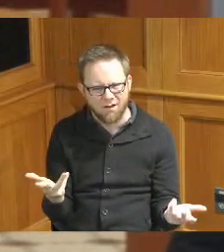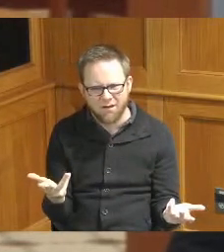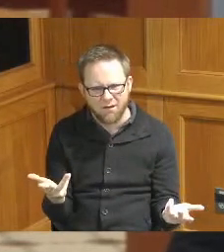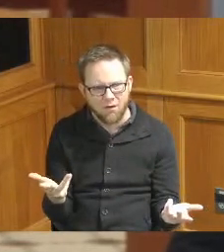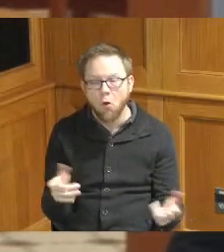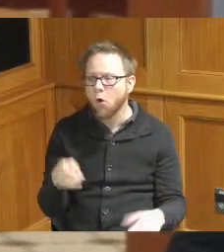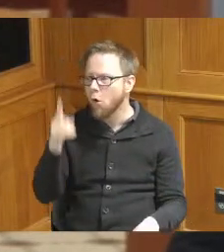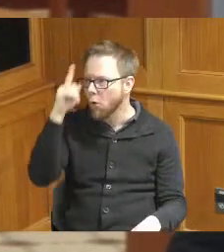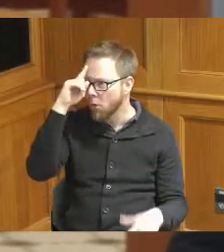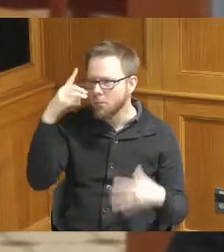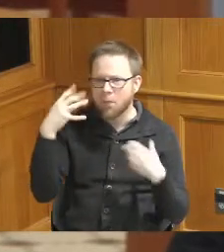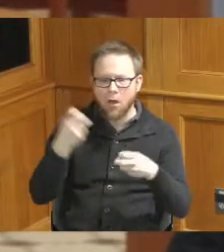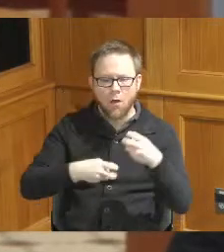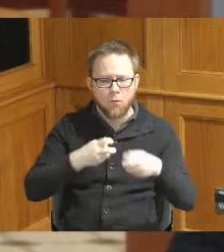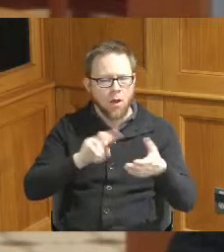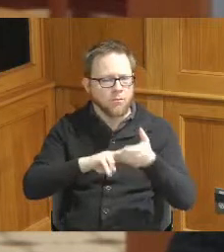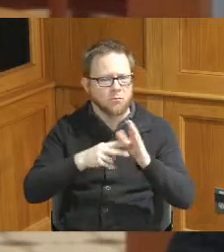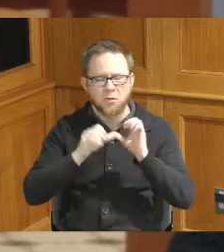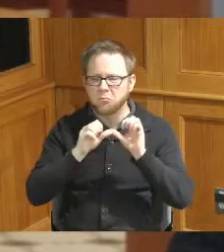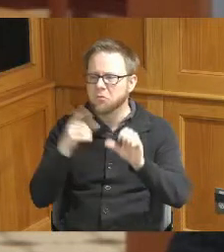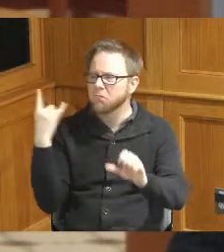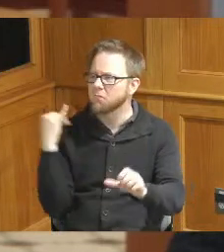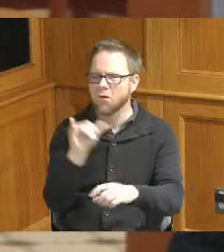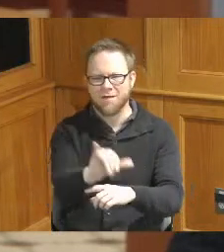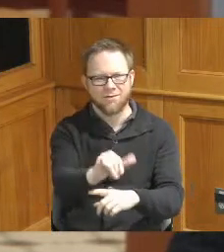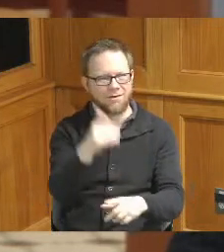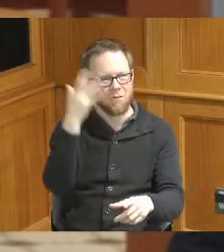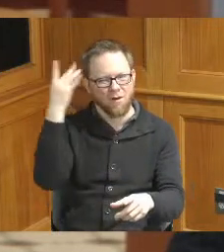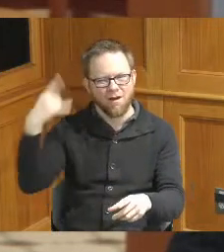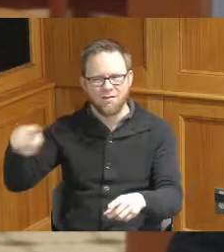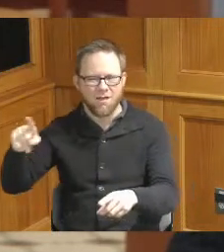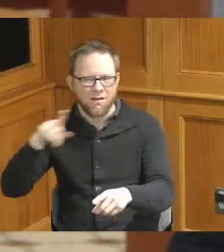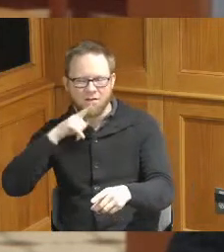ill the rest of your life and it's because they won't let people stand up for themselves